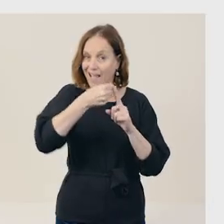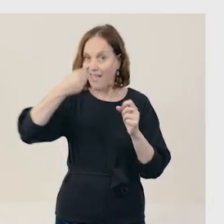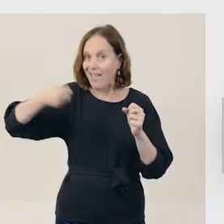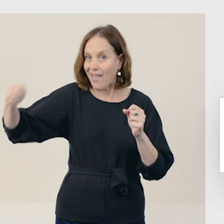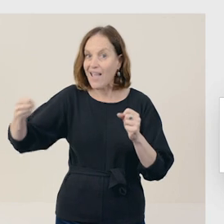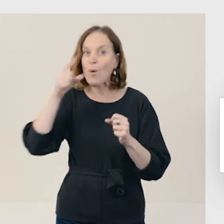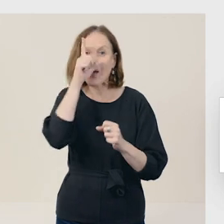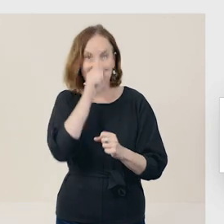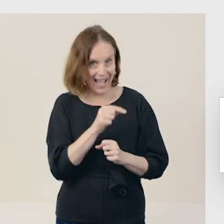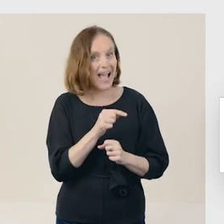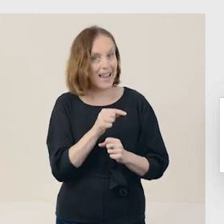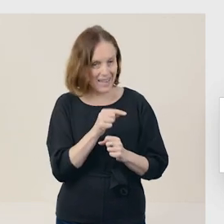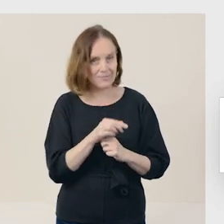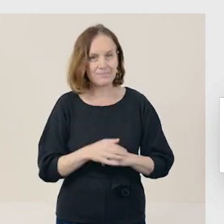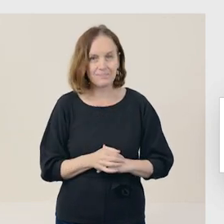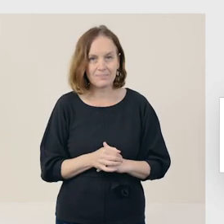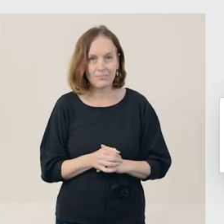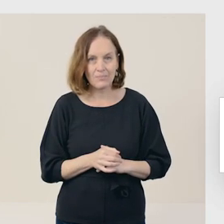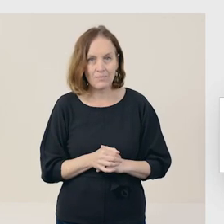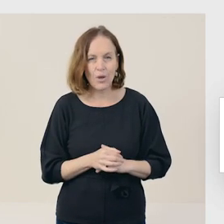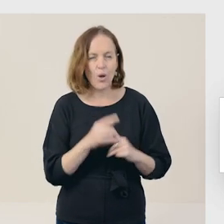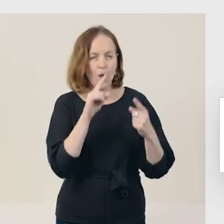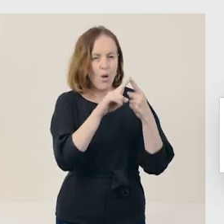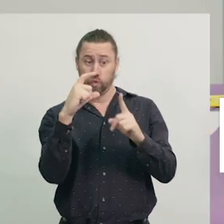In English, we'll discuss ways to make our writing flow.